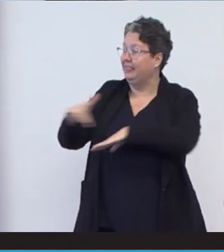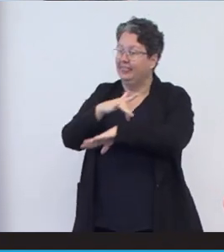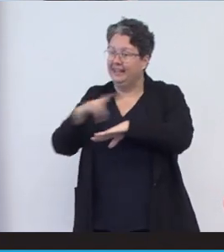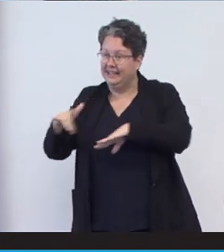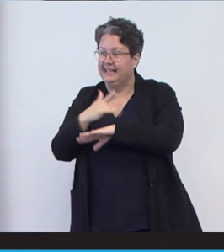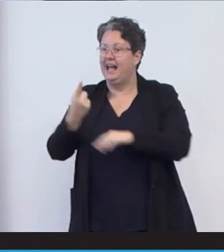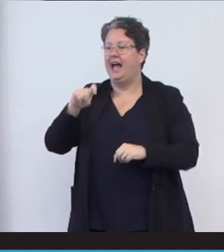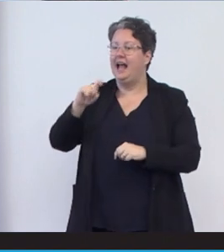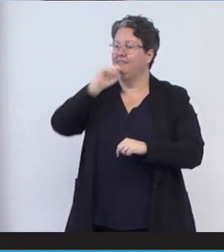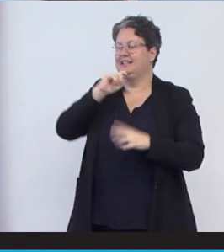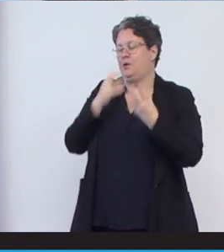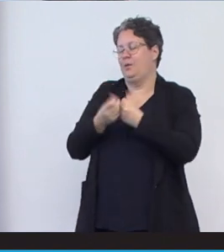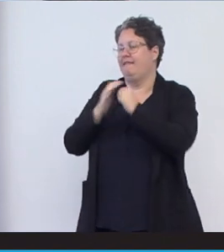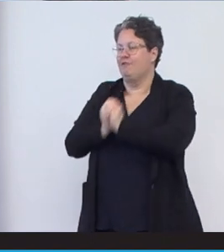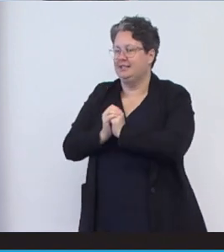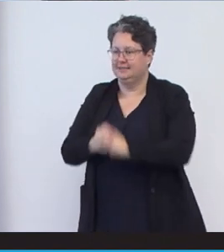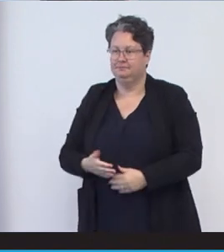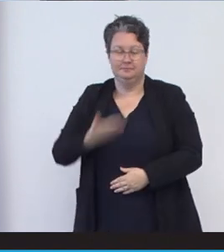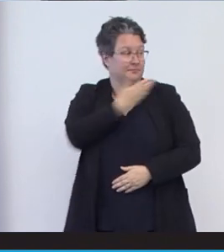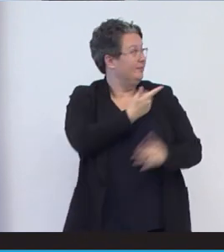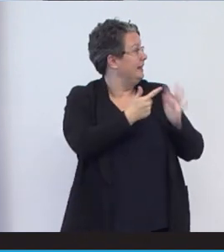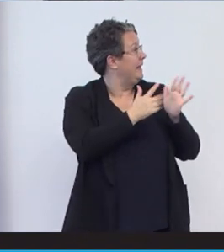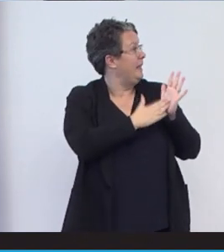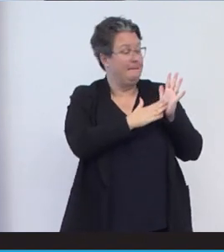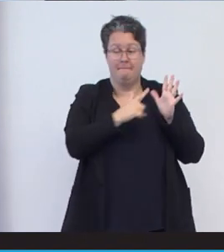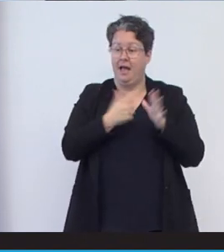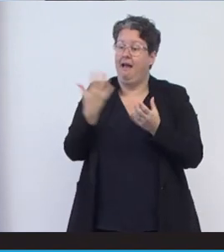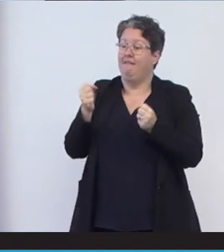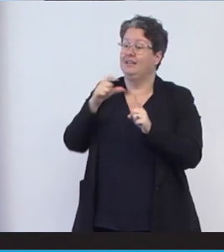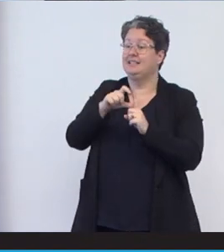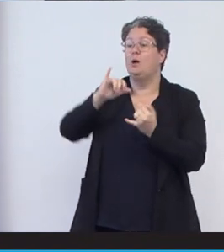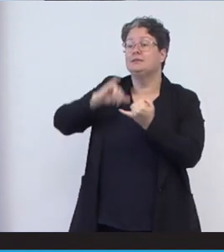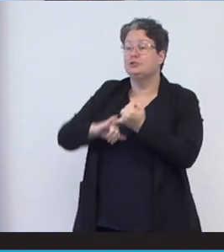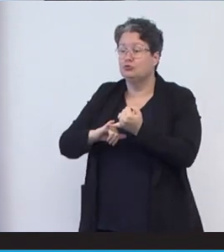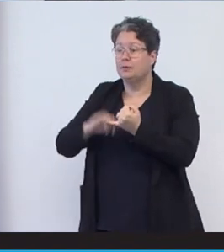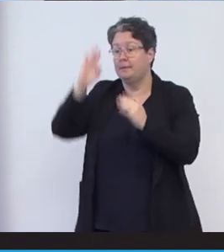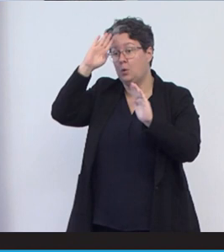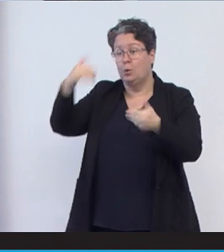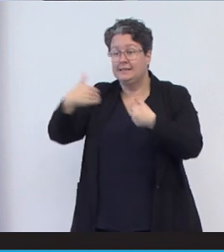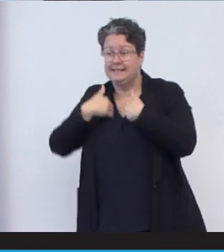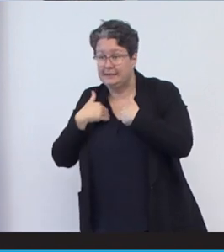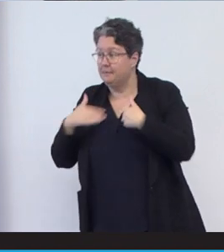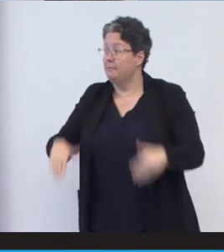dinner with friends. Emma also just happens to have Down syndrome. Autism was born deaf and